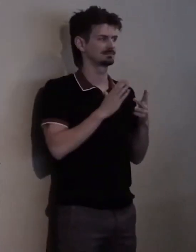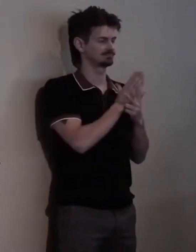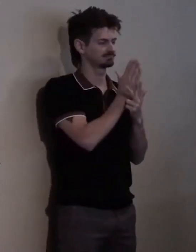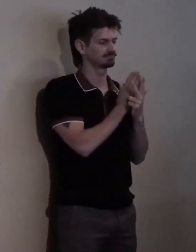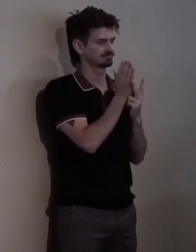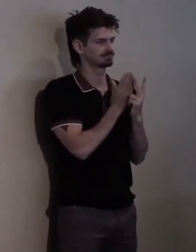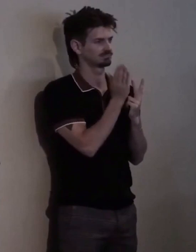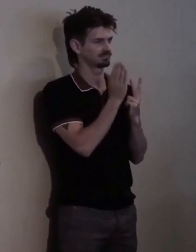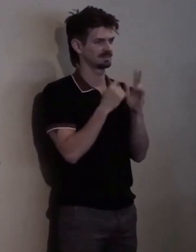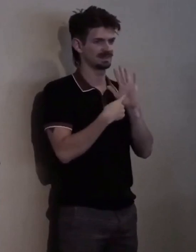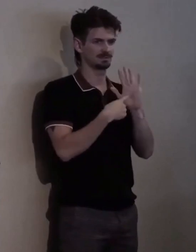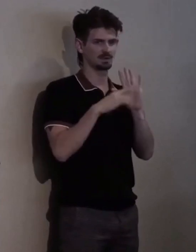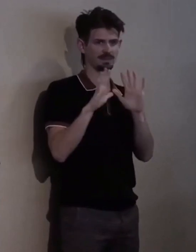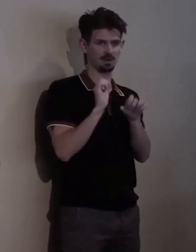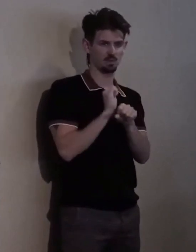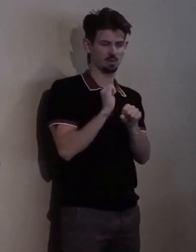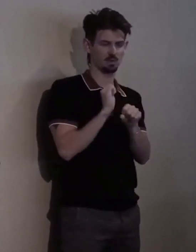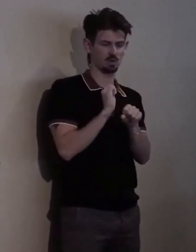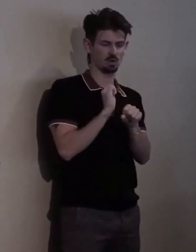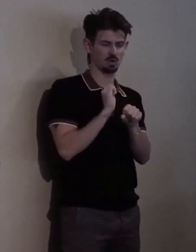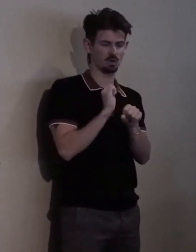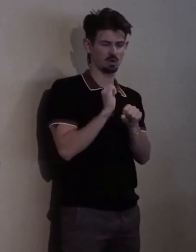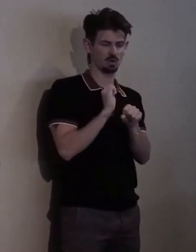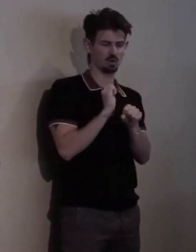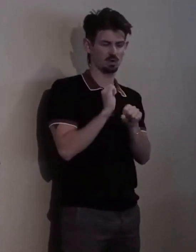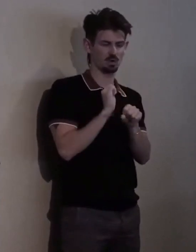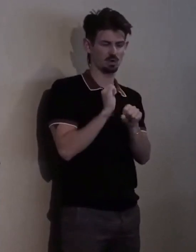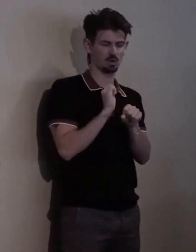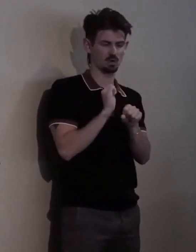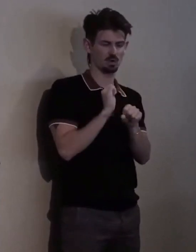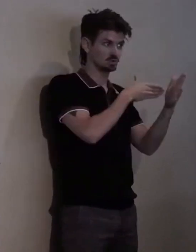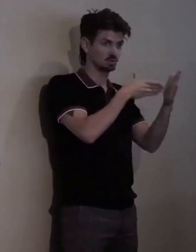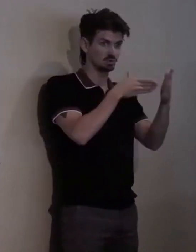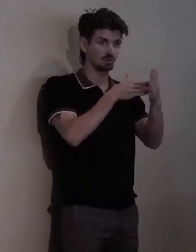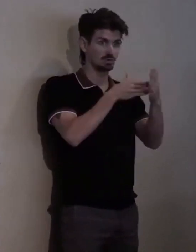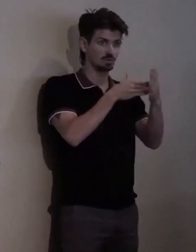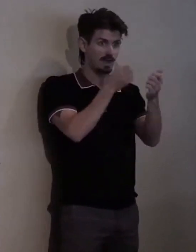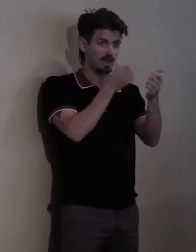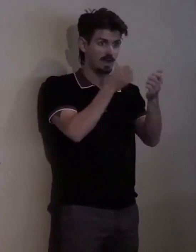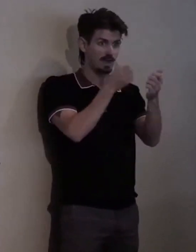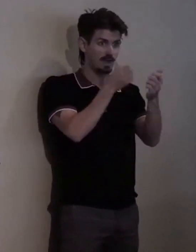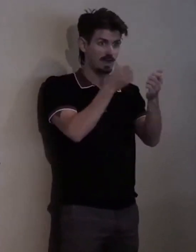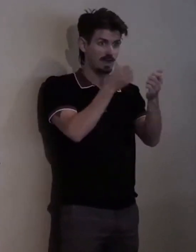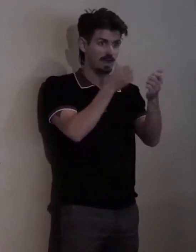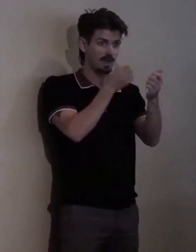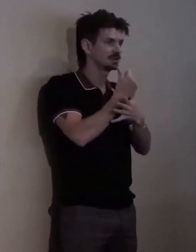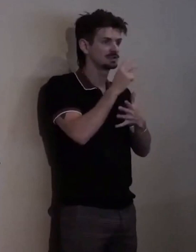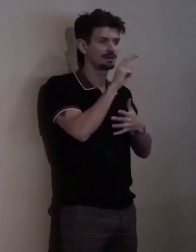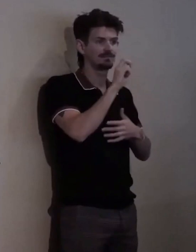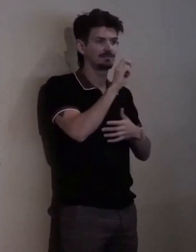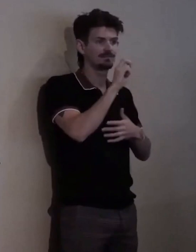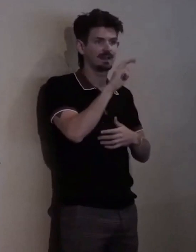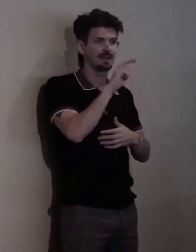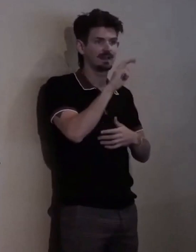First, we have sued every major venue in town such as Pepsi Center...